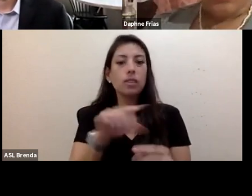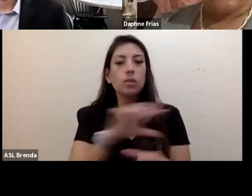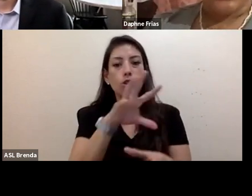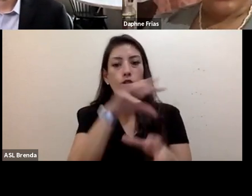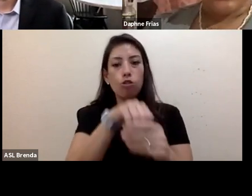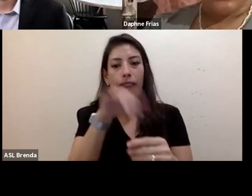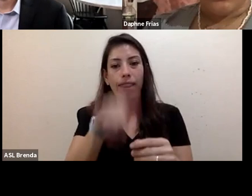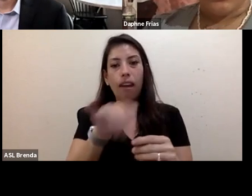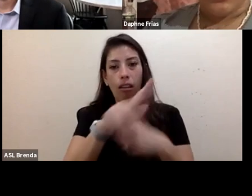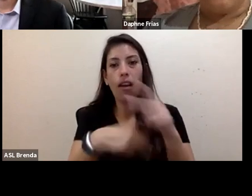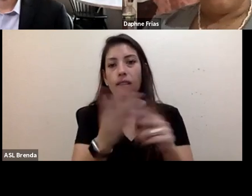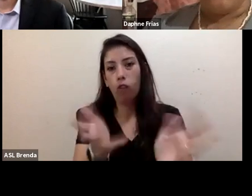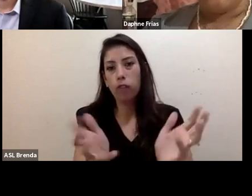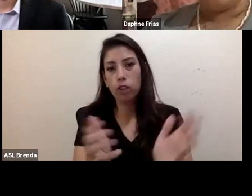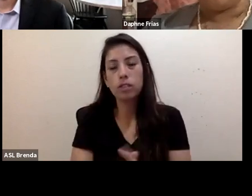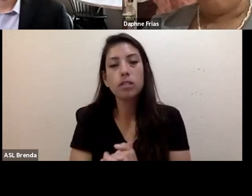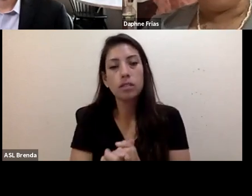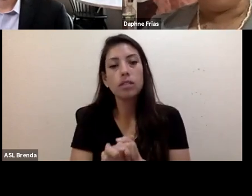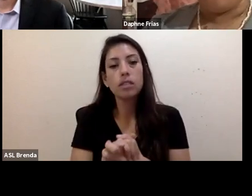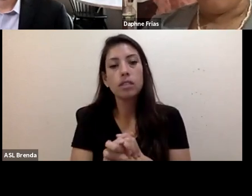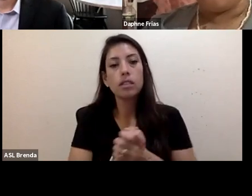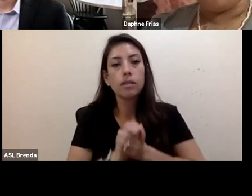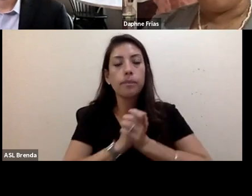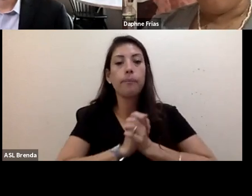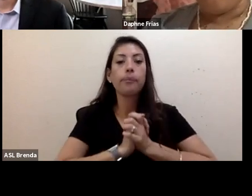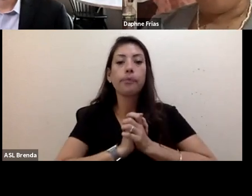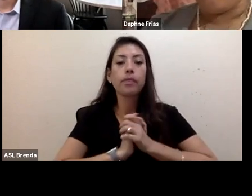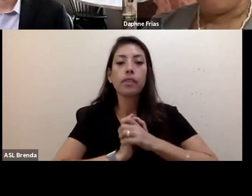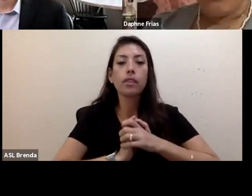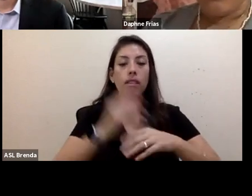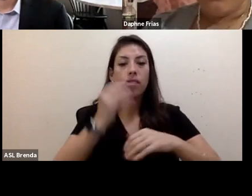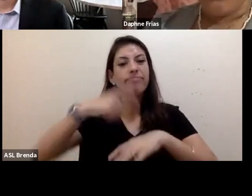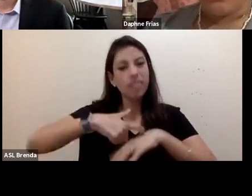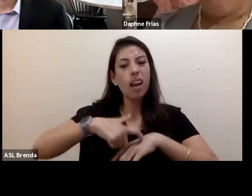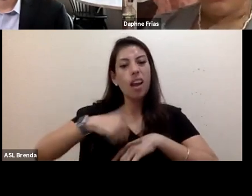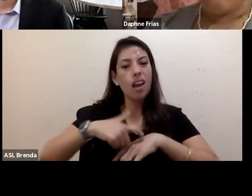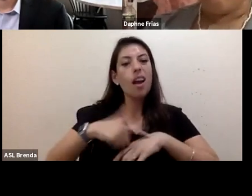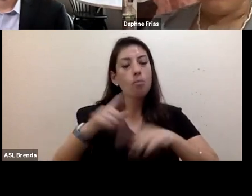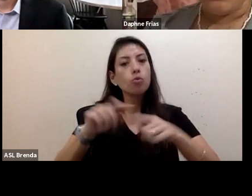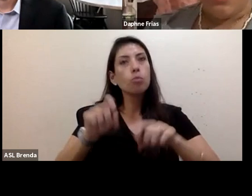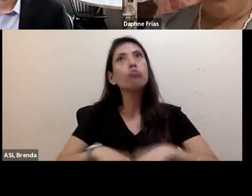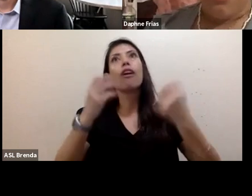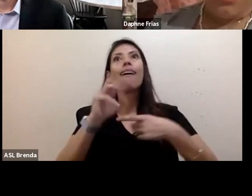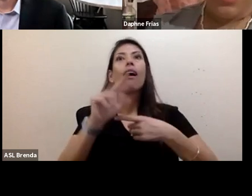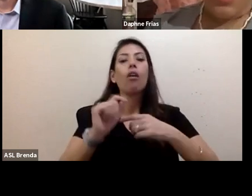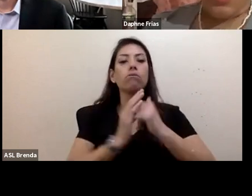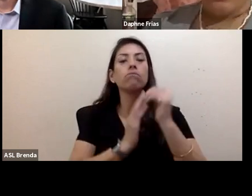And I think it's time to break out of the comfort zone of what it means to be a young person.